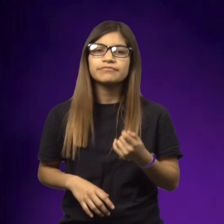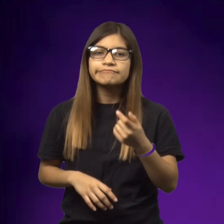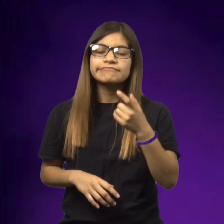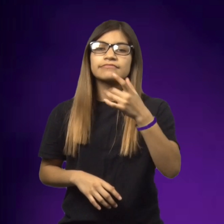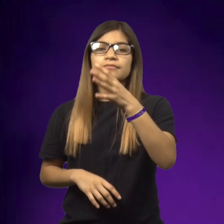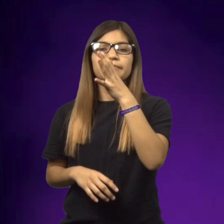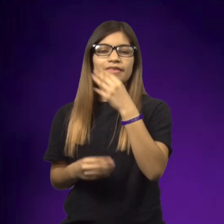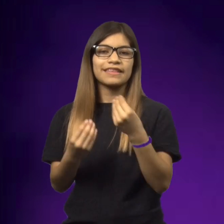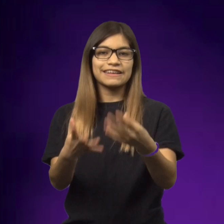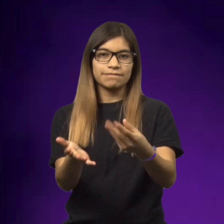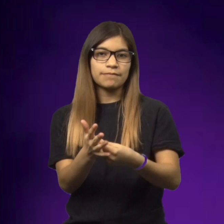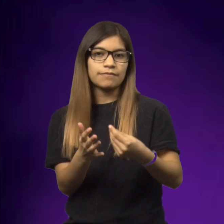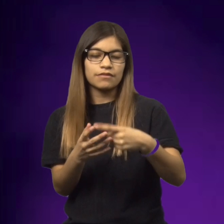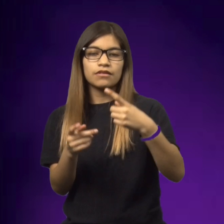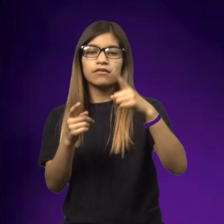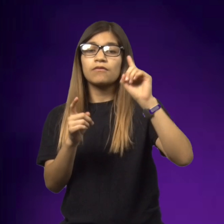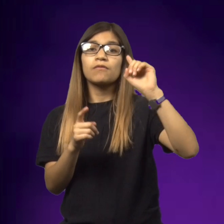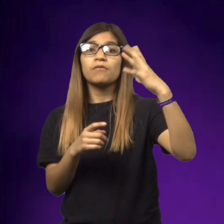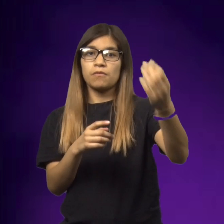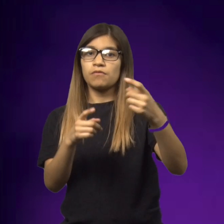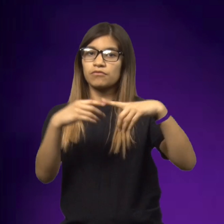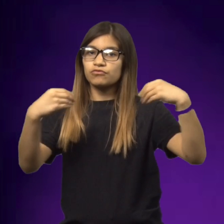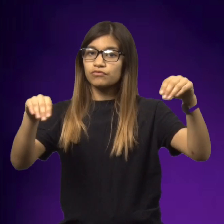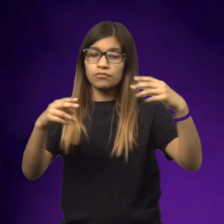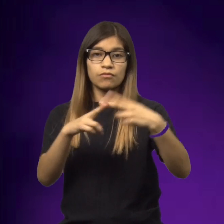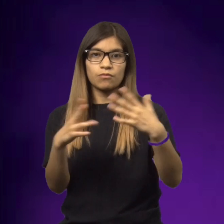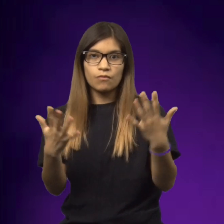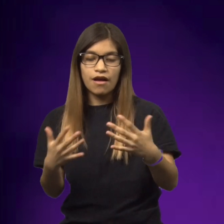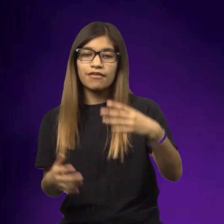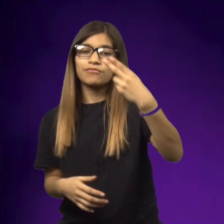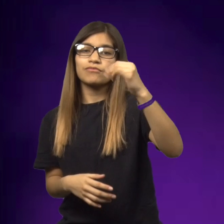so mom had given her money to go to the store and buy a new button.